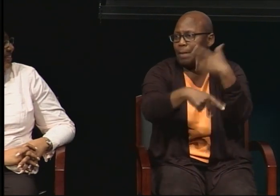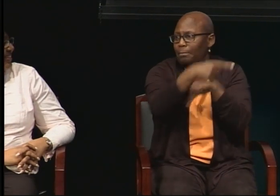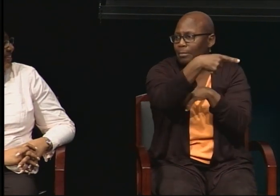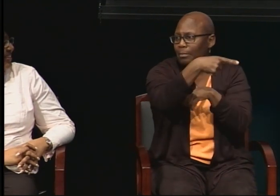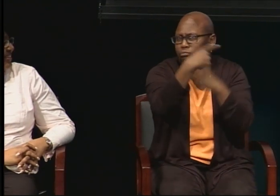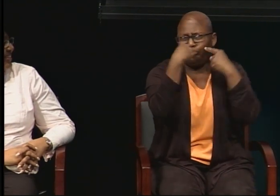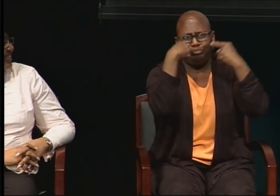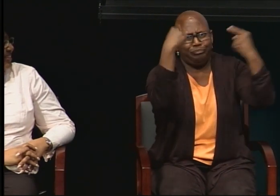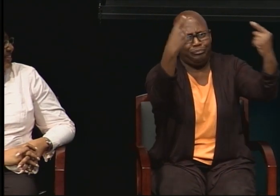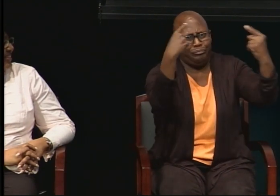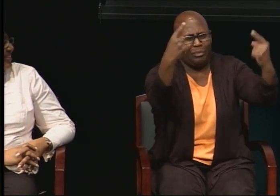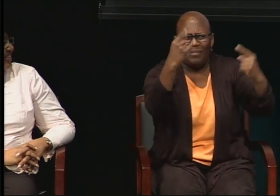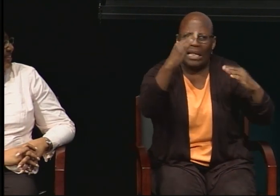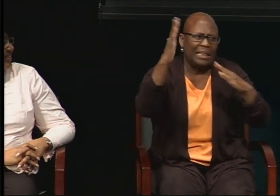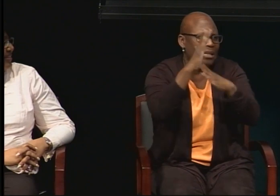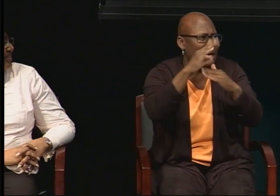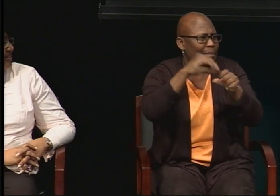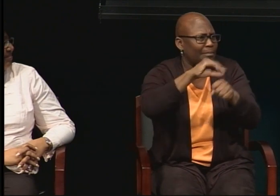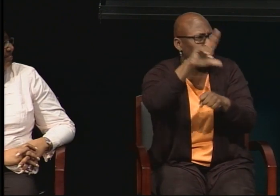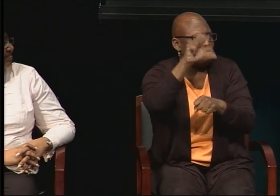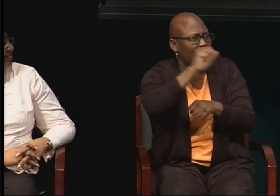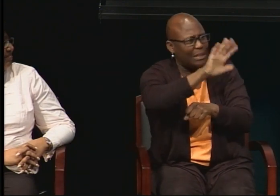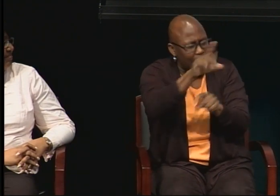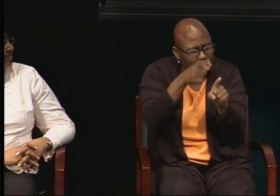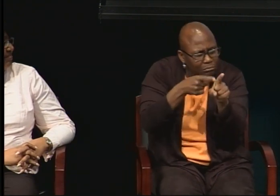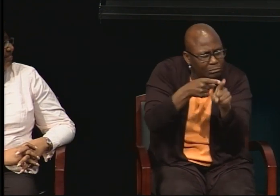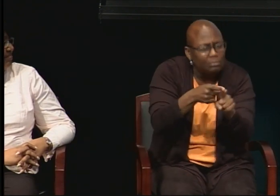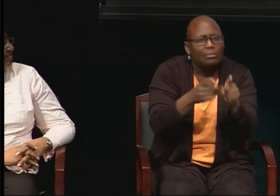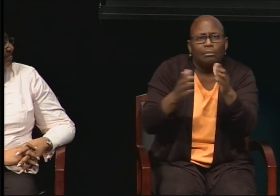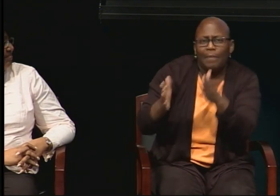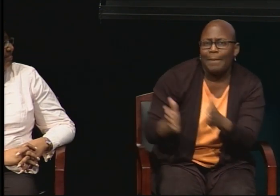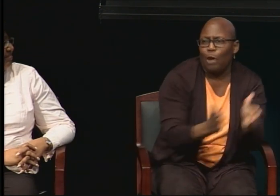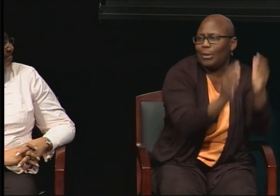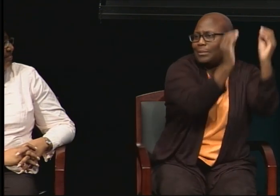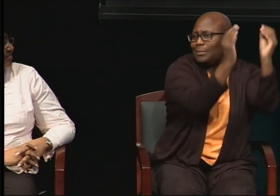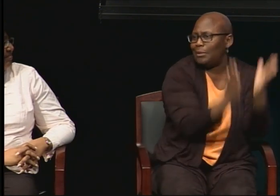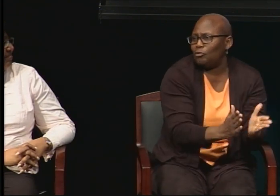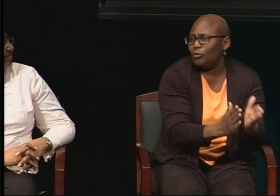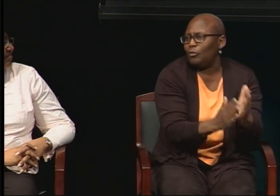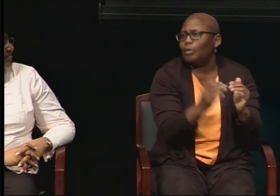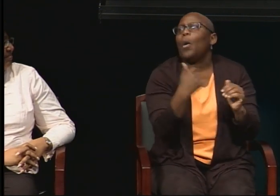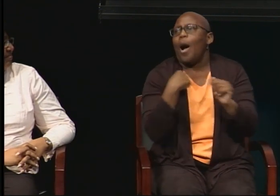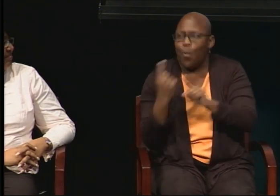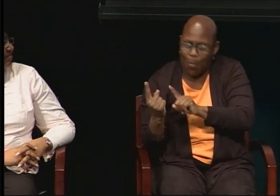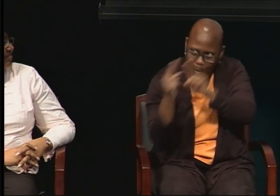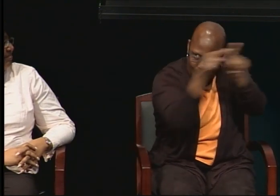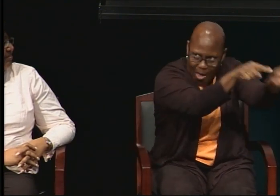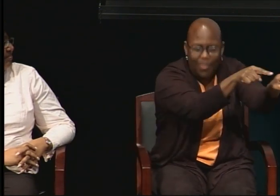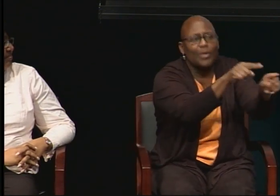Preparing Teachers in Teaching Teachers. So I went there to take the project.